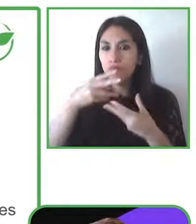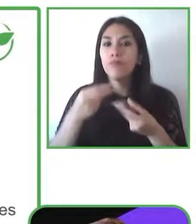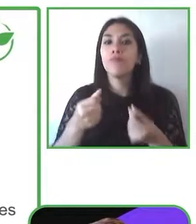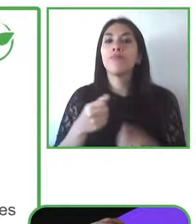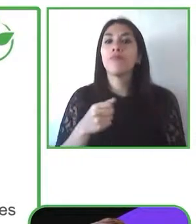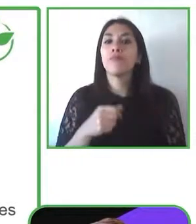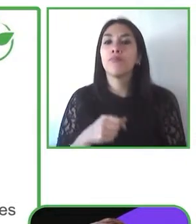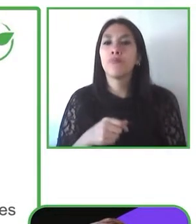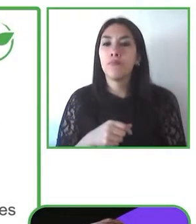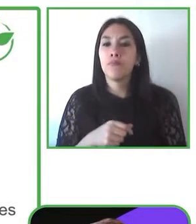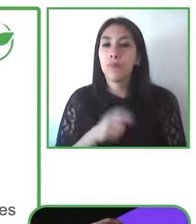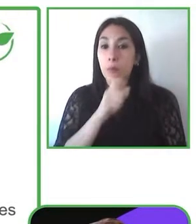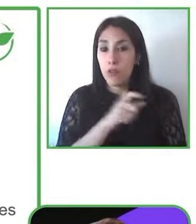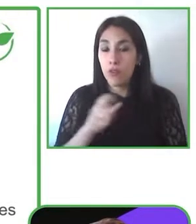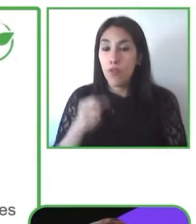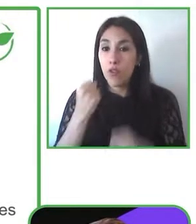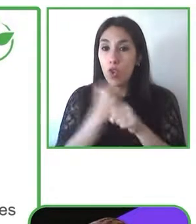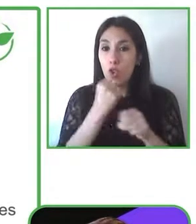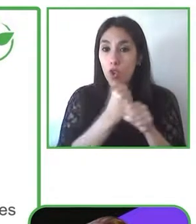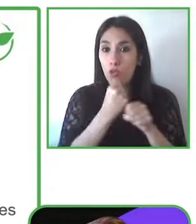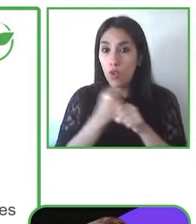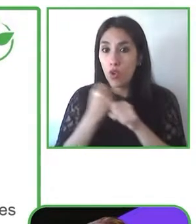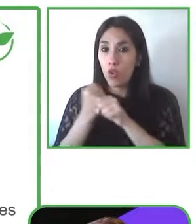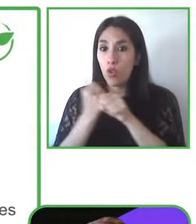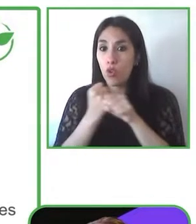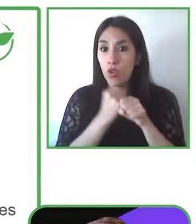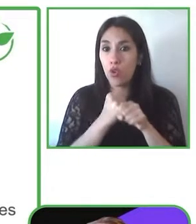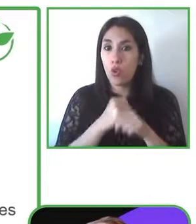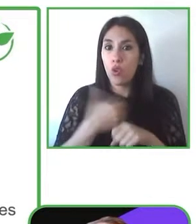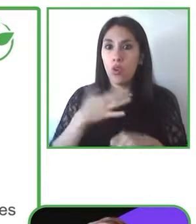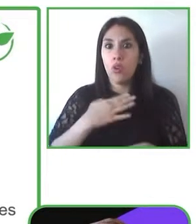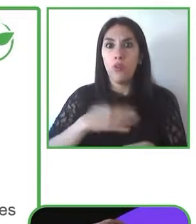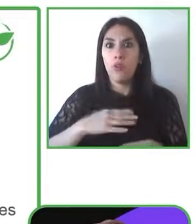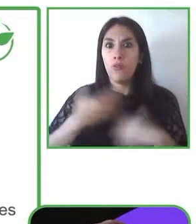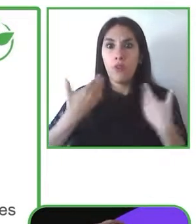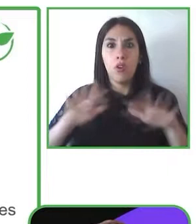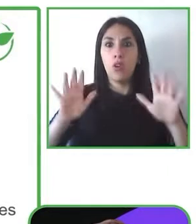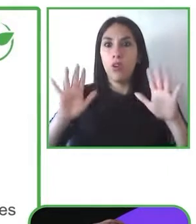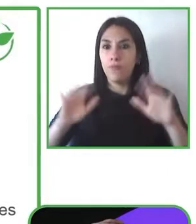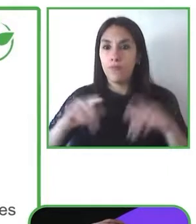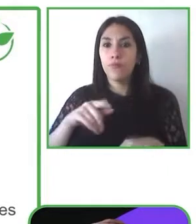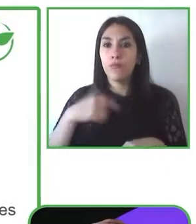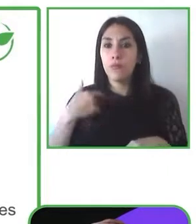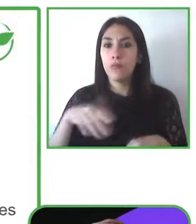deliver full ecosystem accessibility based on our experience and tackling climate